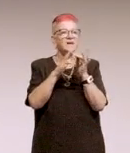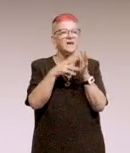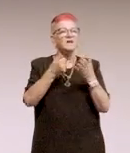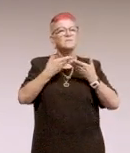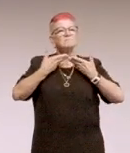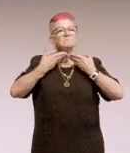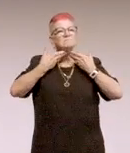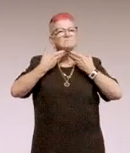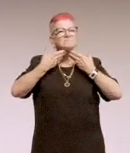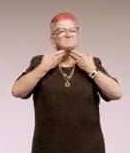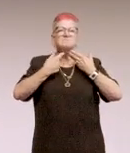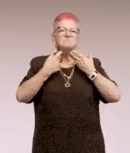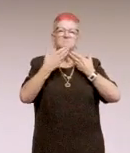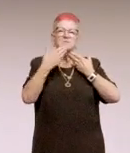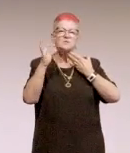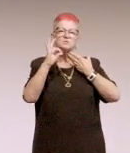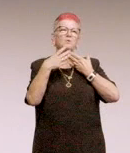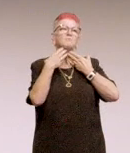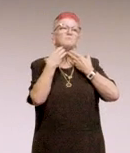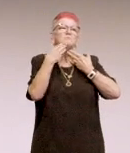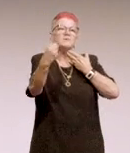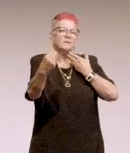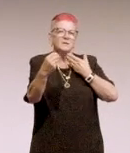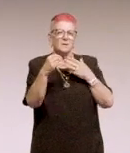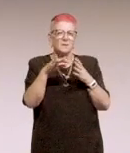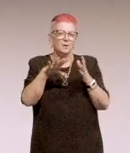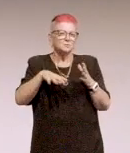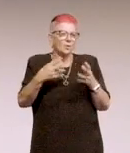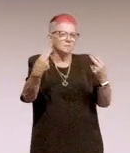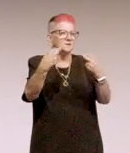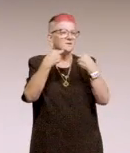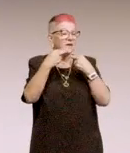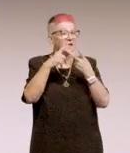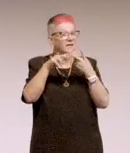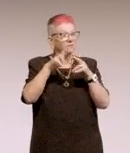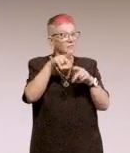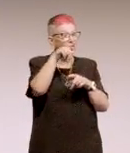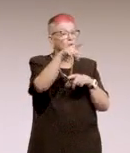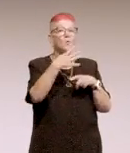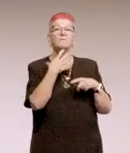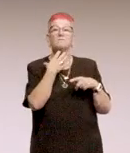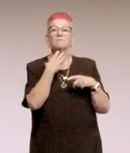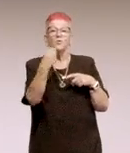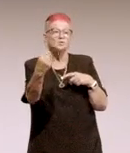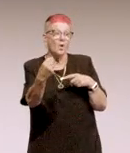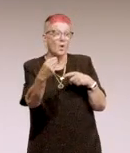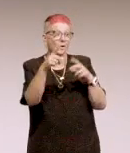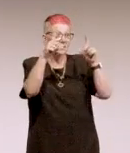She doesn't give approval. So if you take a photo of her, and post her, she'll be very upset. And so will I.